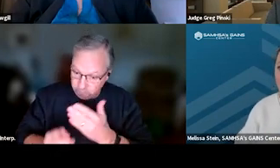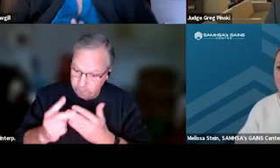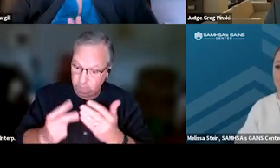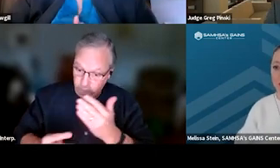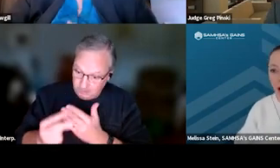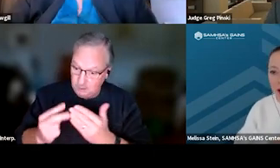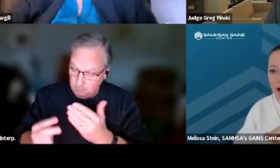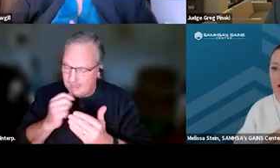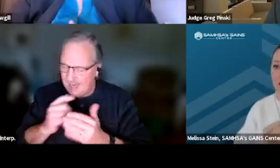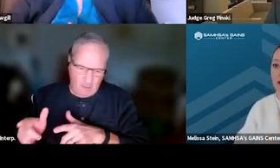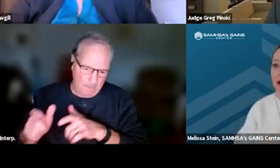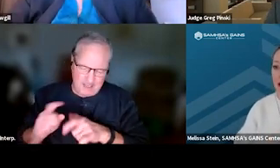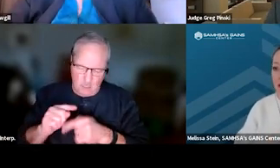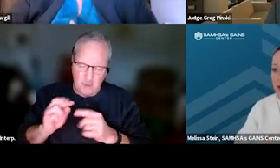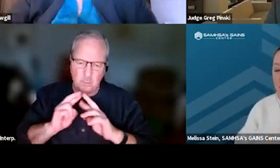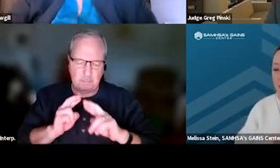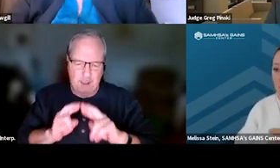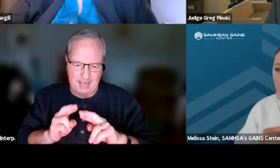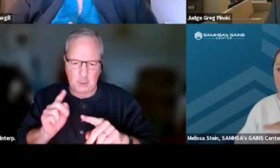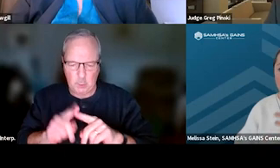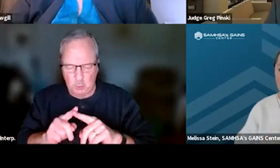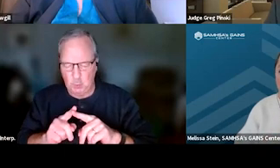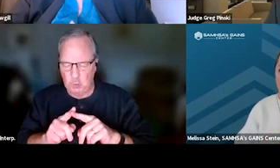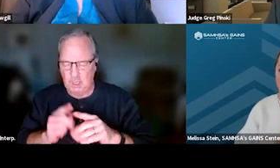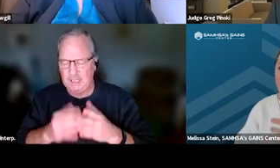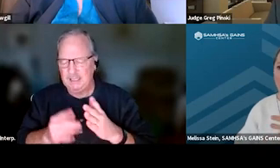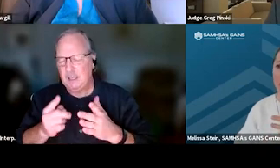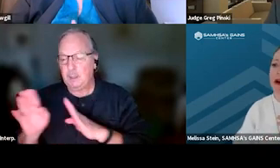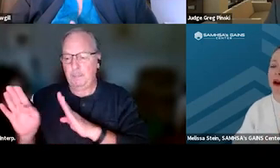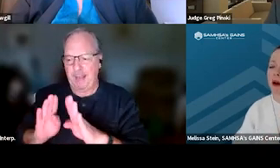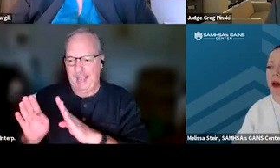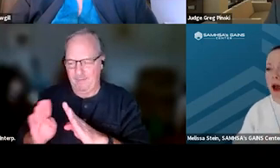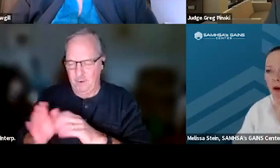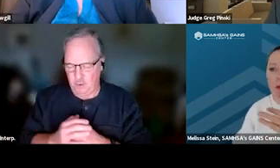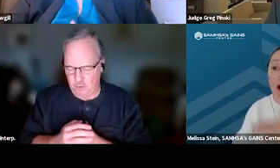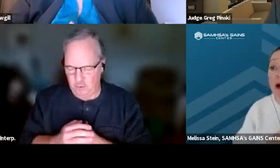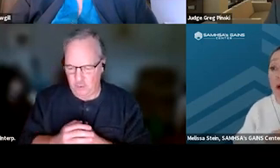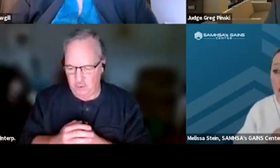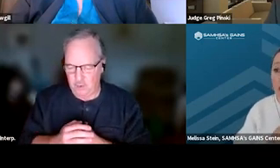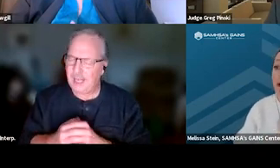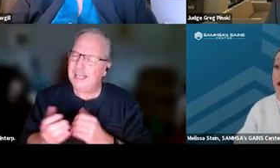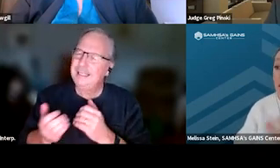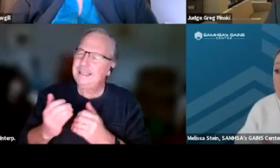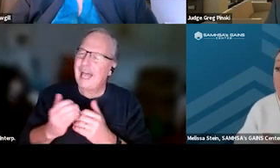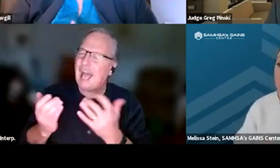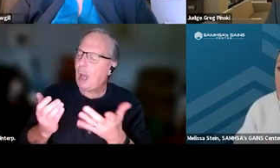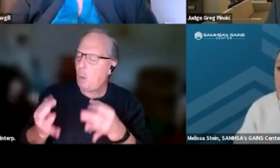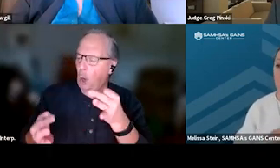when responding to someone's behavior. So how might a court deal with immediacy